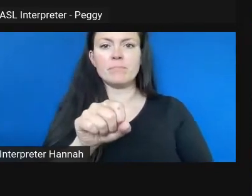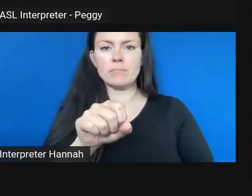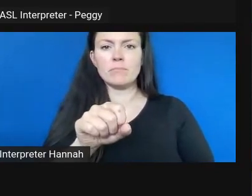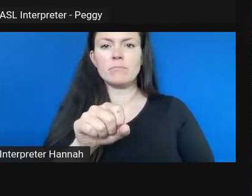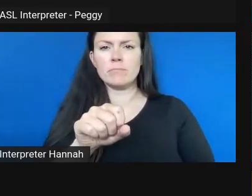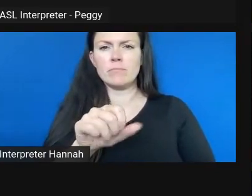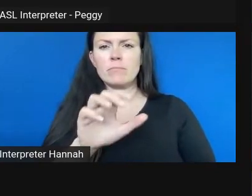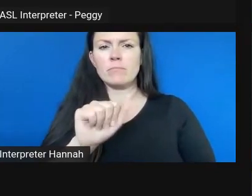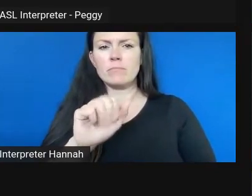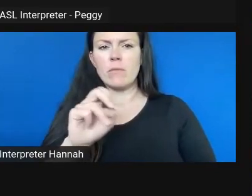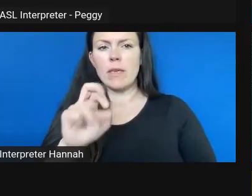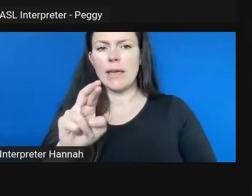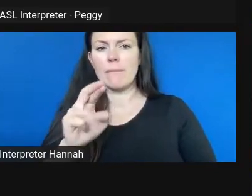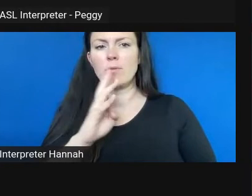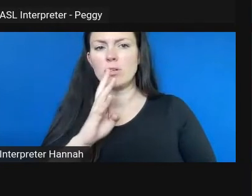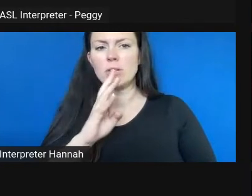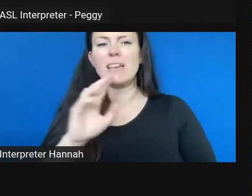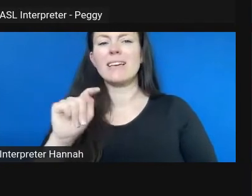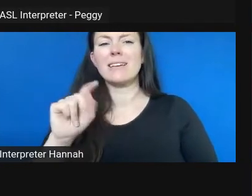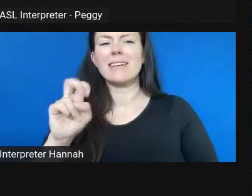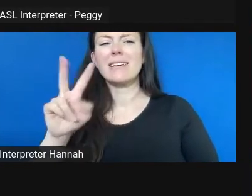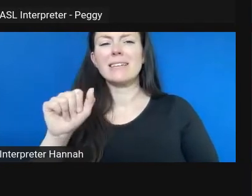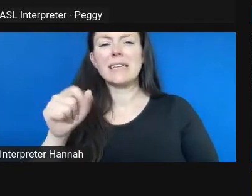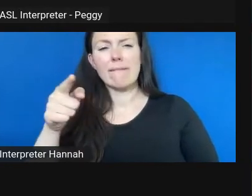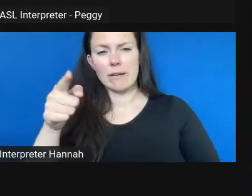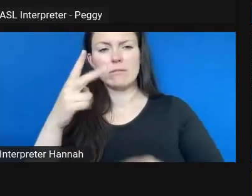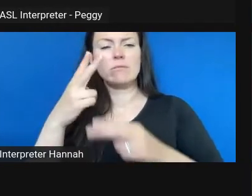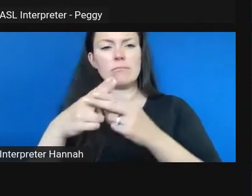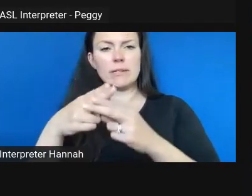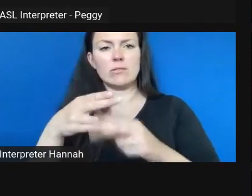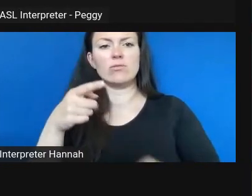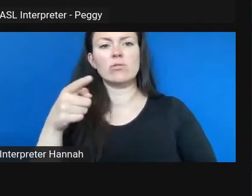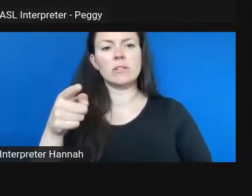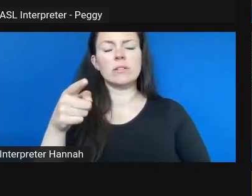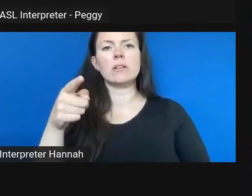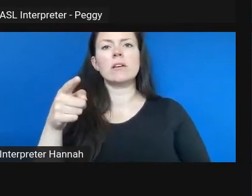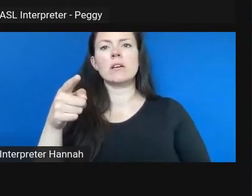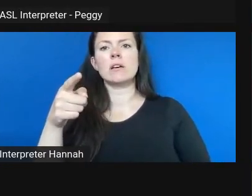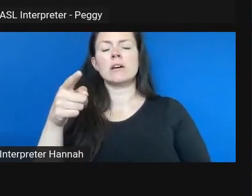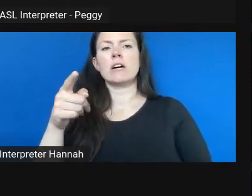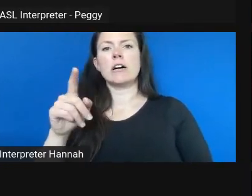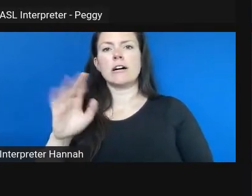I mean, Teva mentioned that we had-- we had a corporate